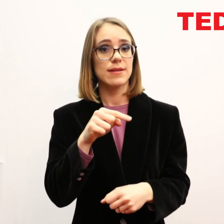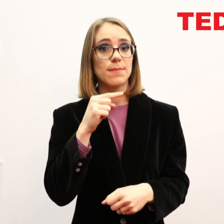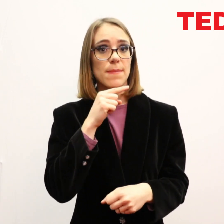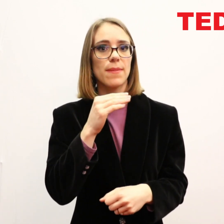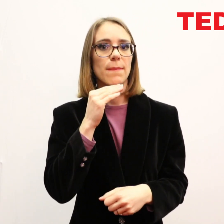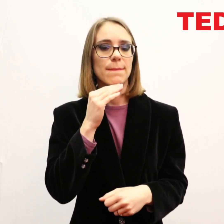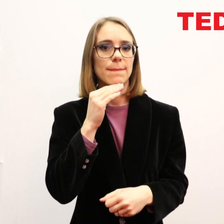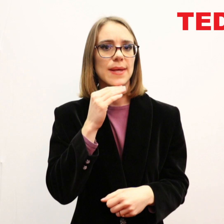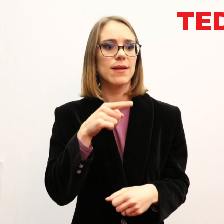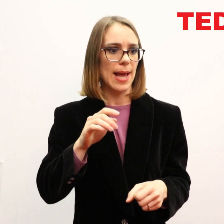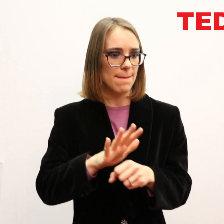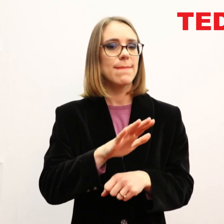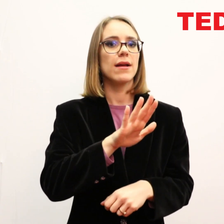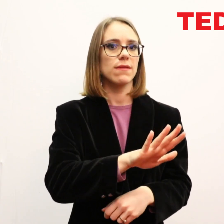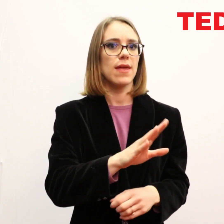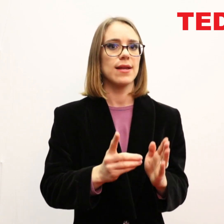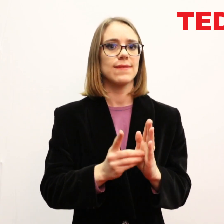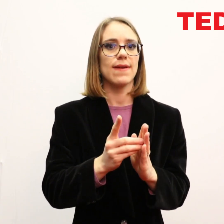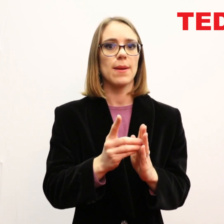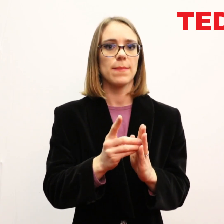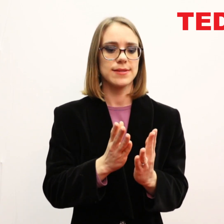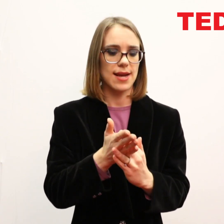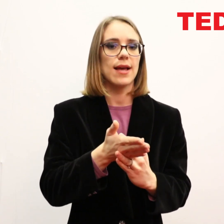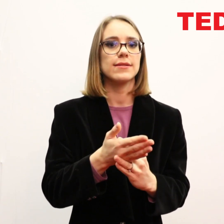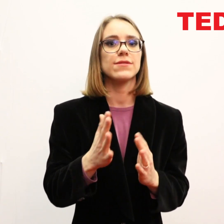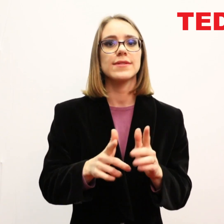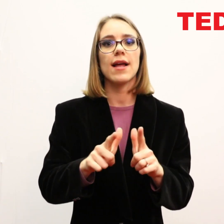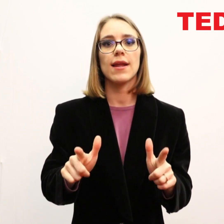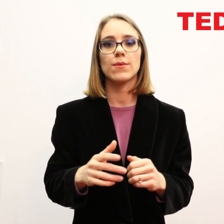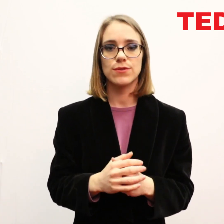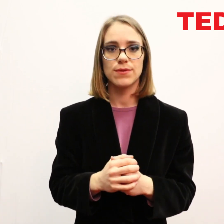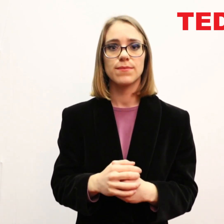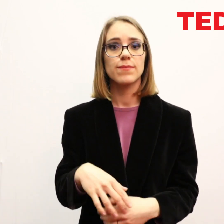This myth has impacted the development and access to sign language.